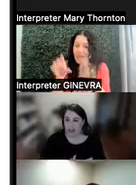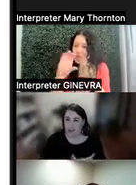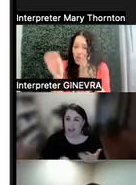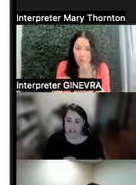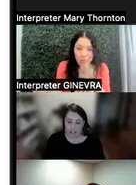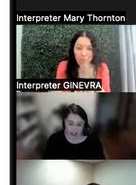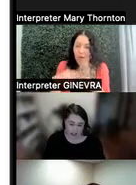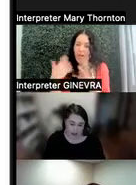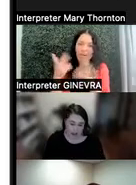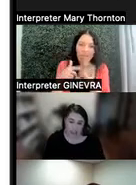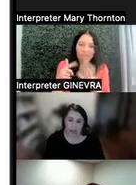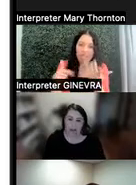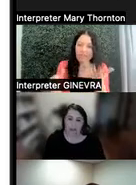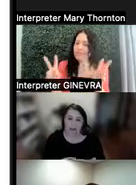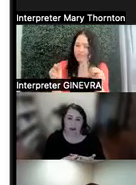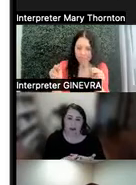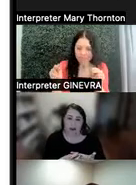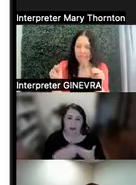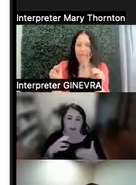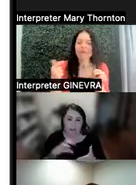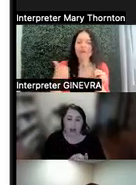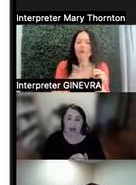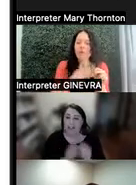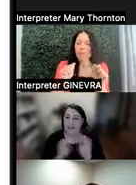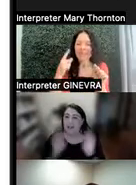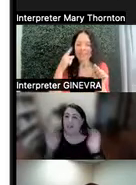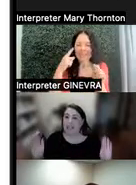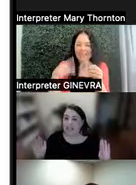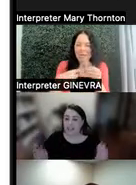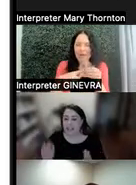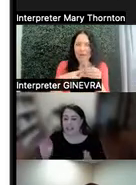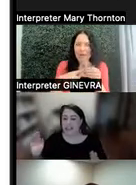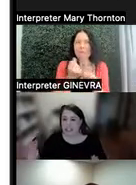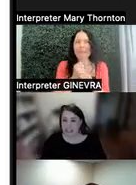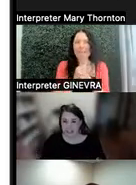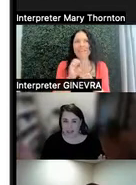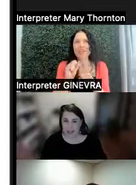So we can think about making it so that it is successful